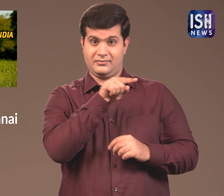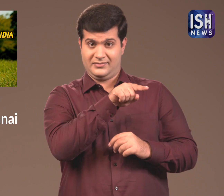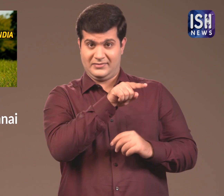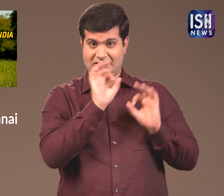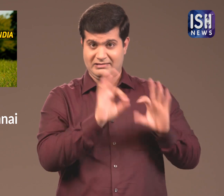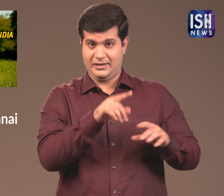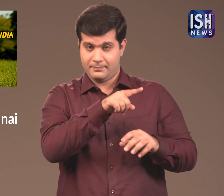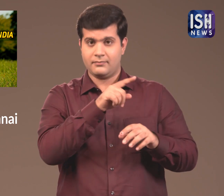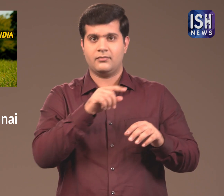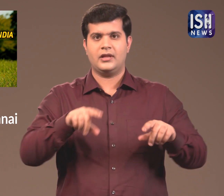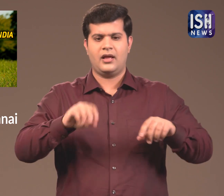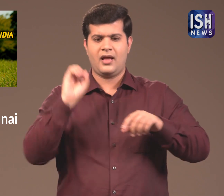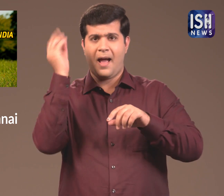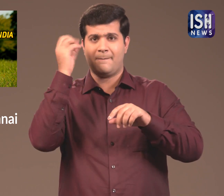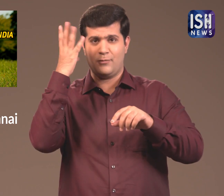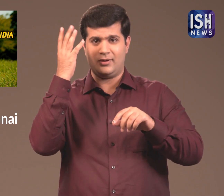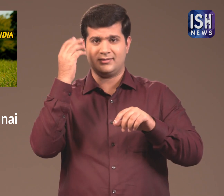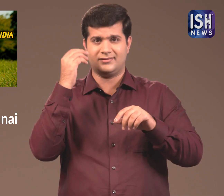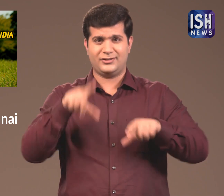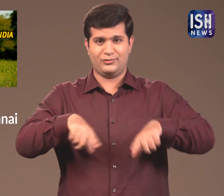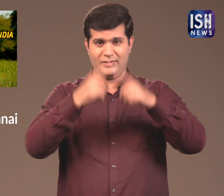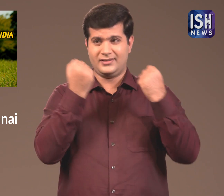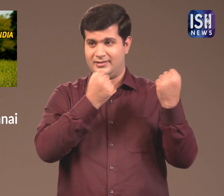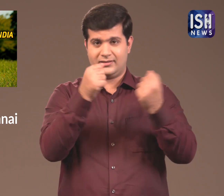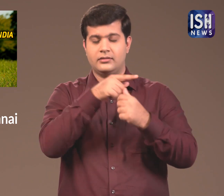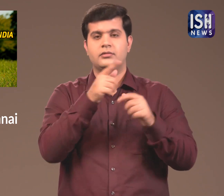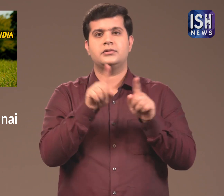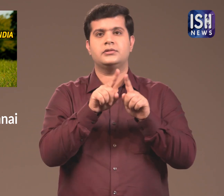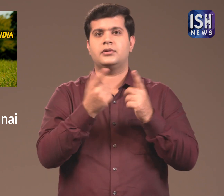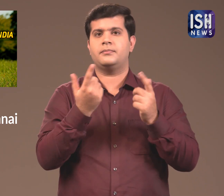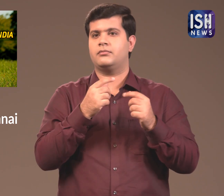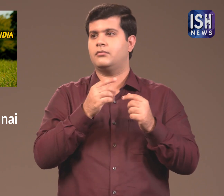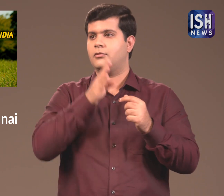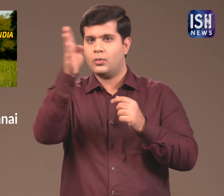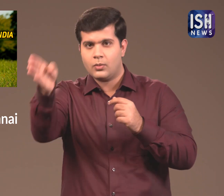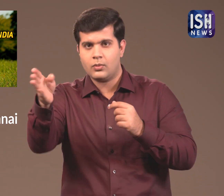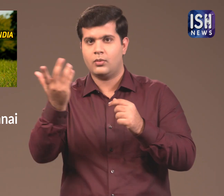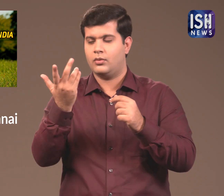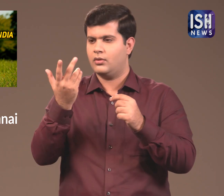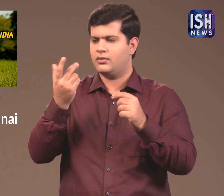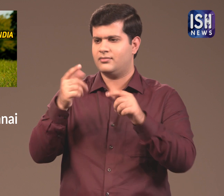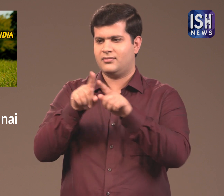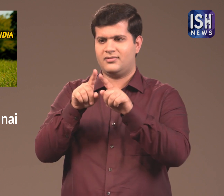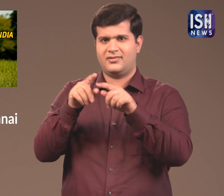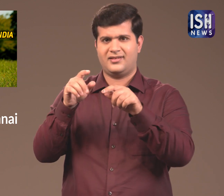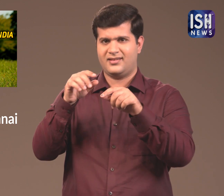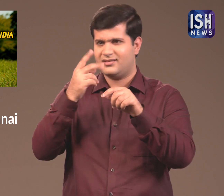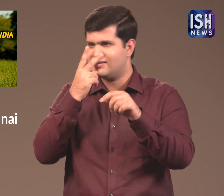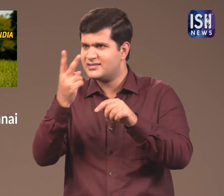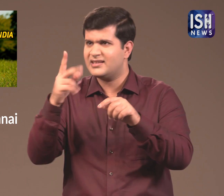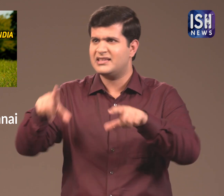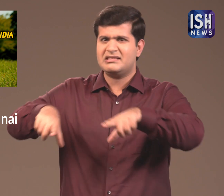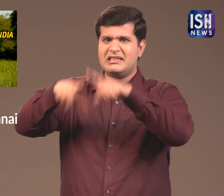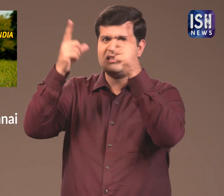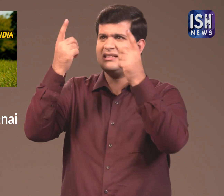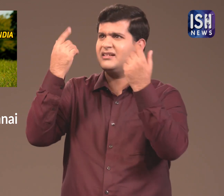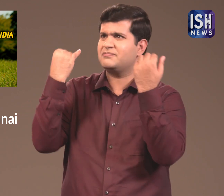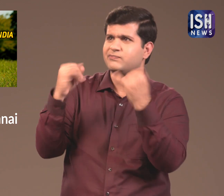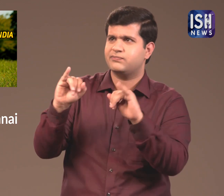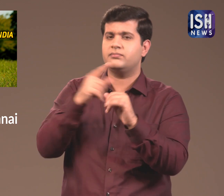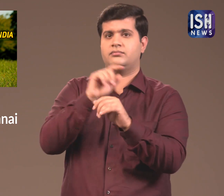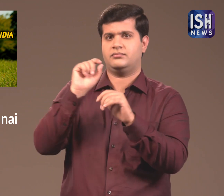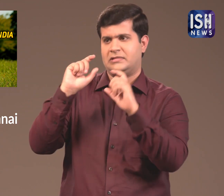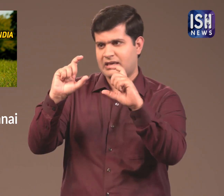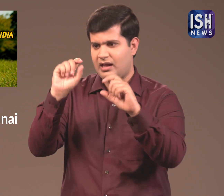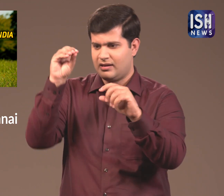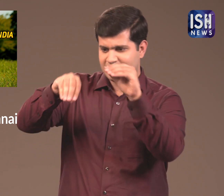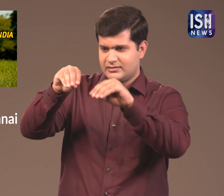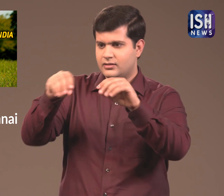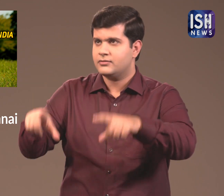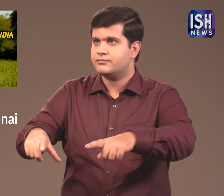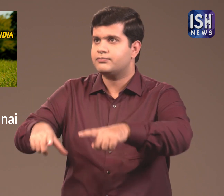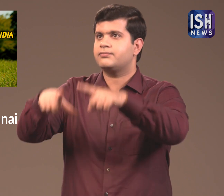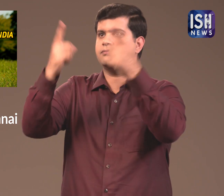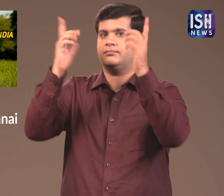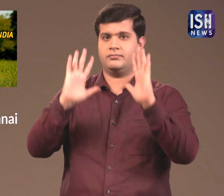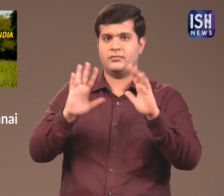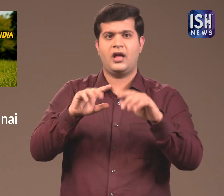The tree ambulance will help a tree in a bad conditionand help it to grow again.